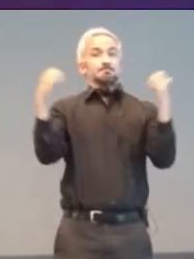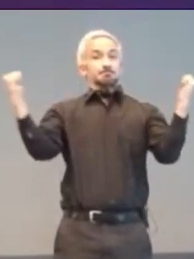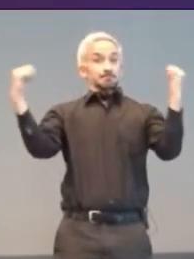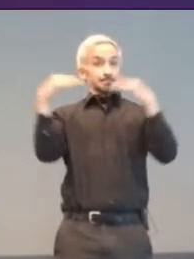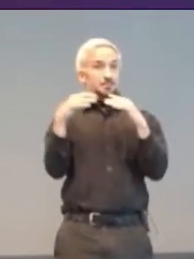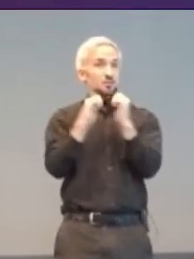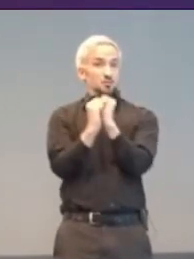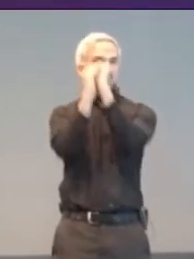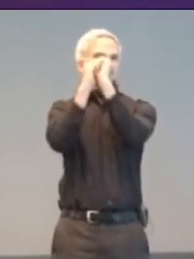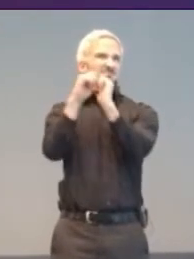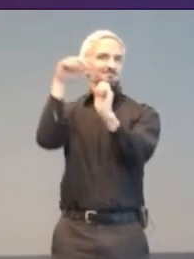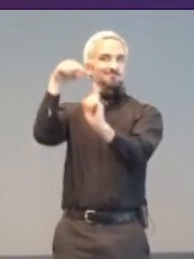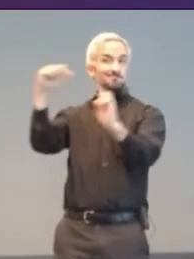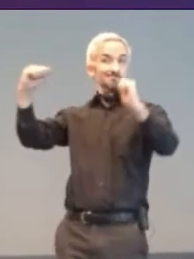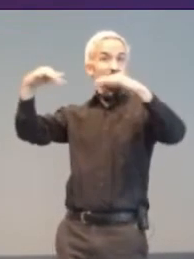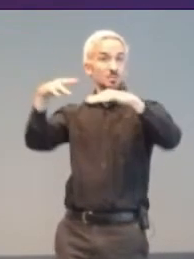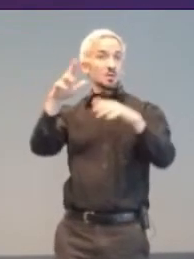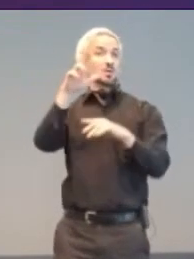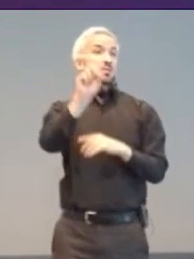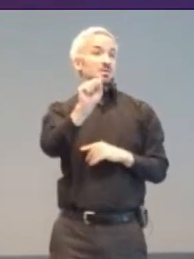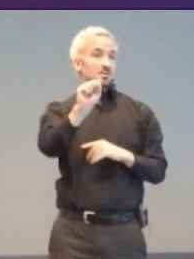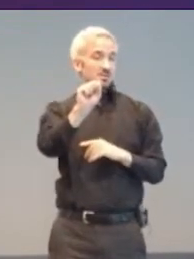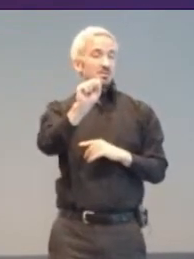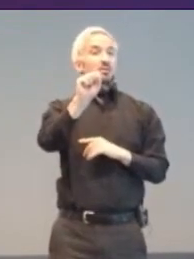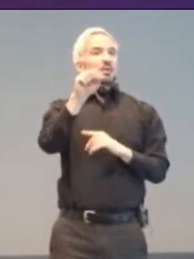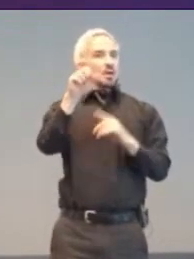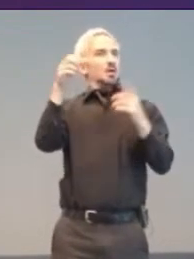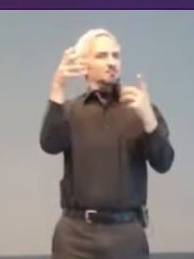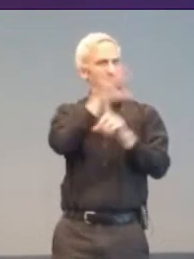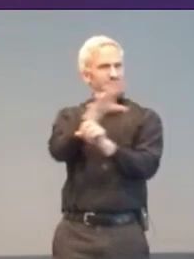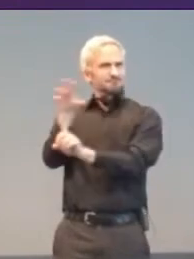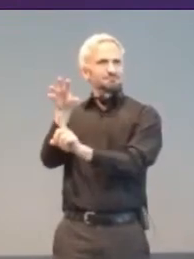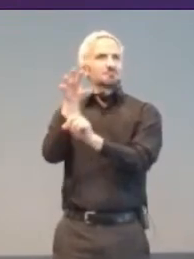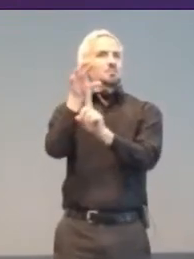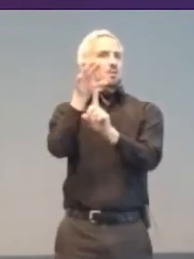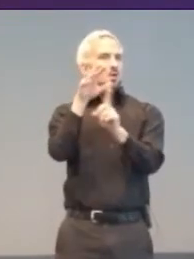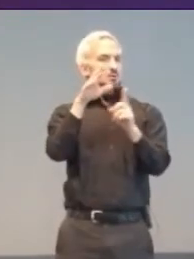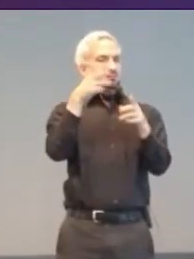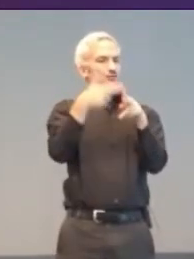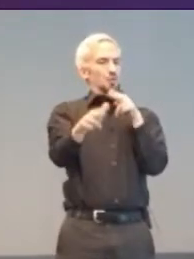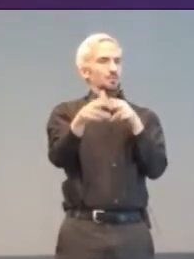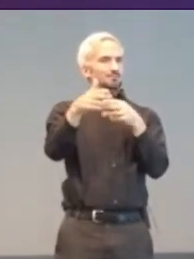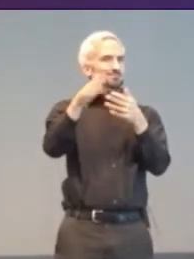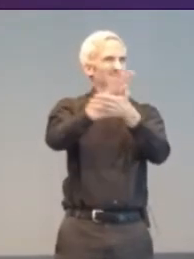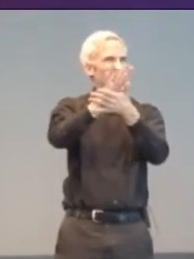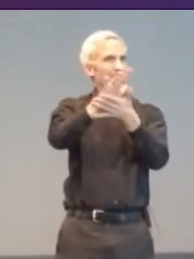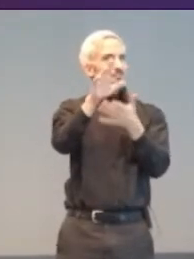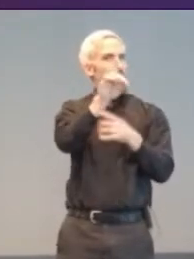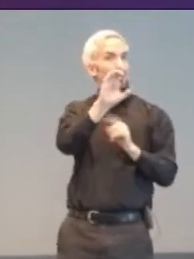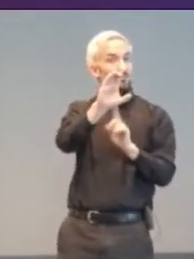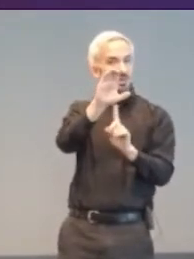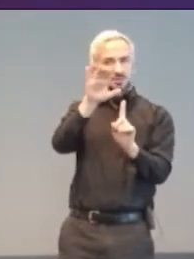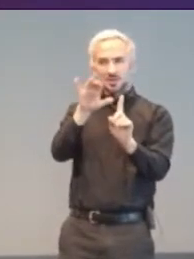USA, led to a short-filmed documentary called Robbie, and adapted videogames were a part of it.